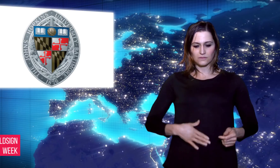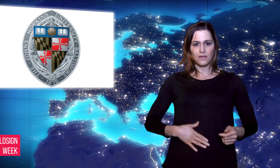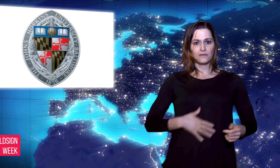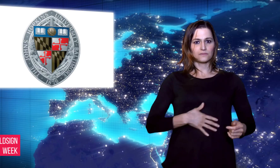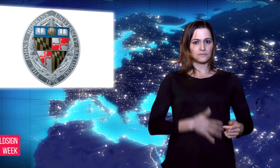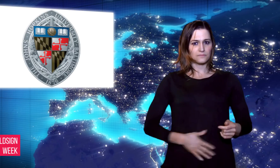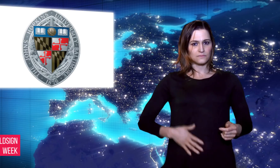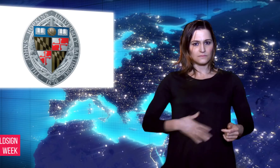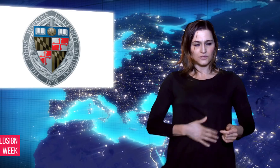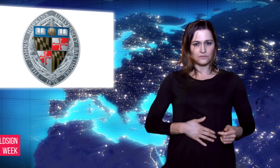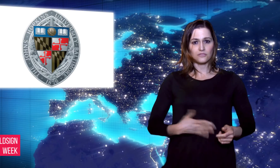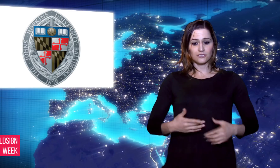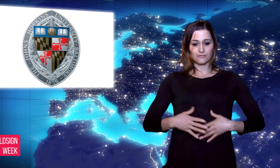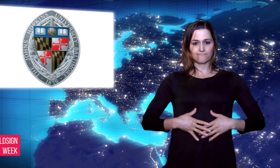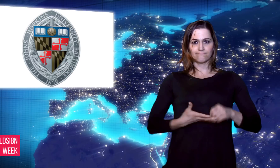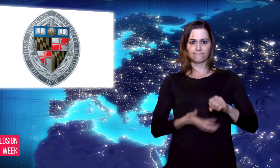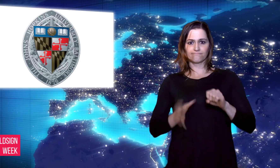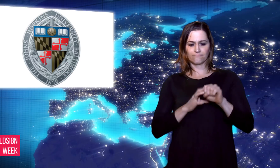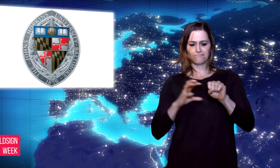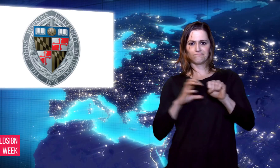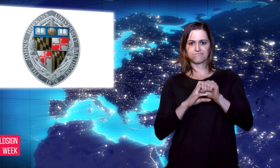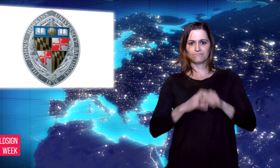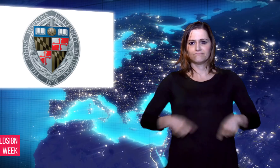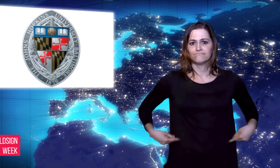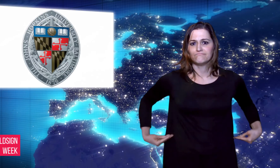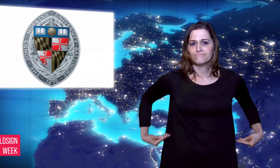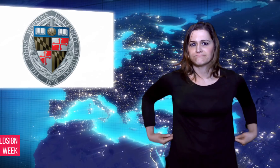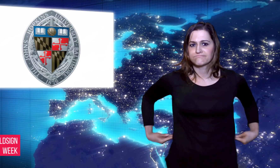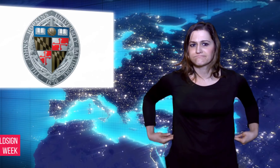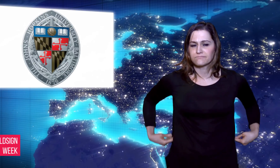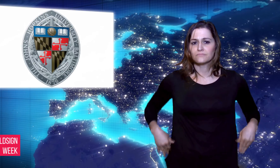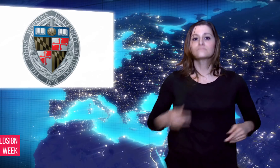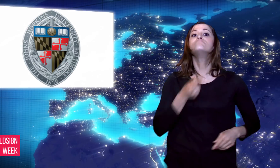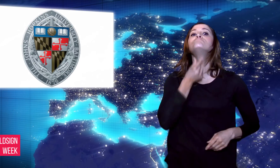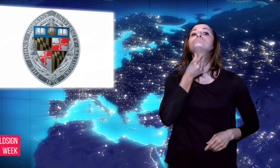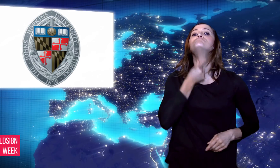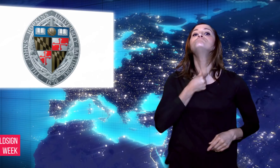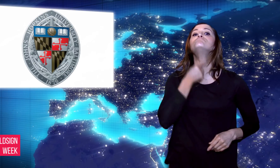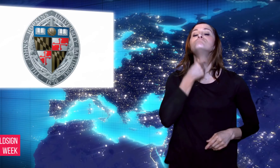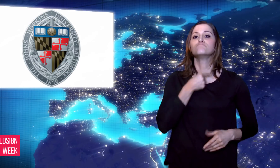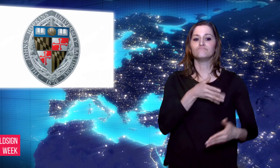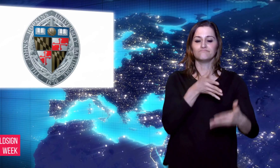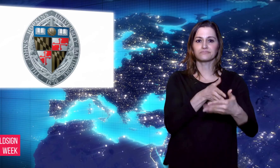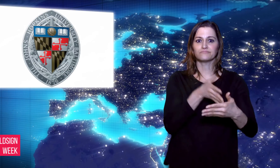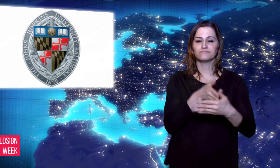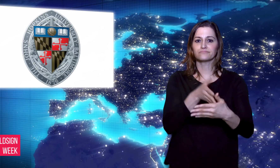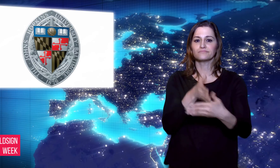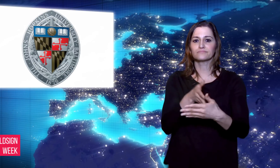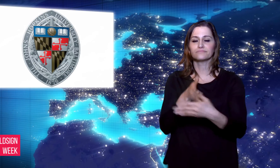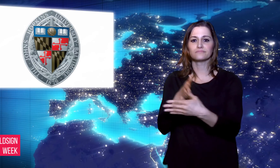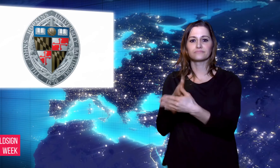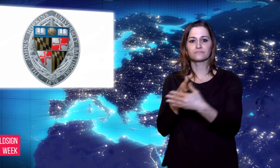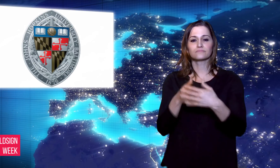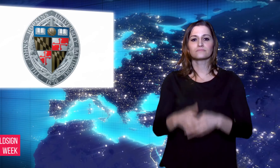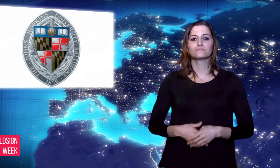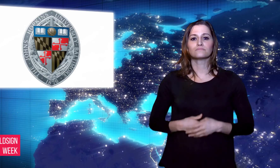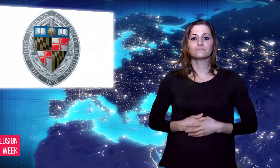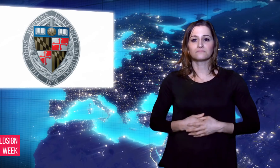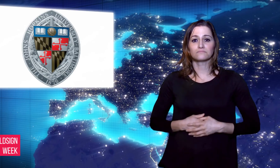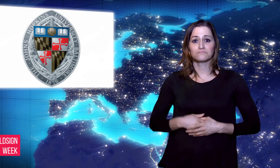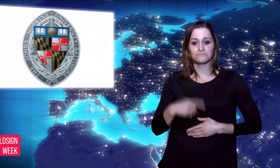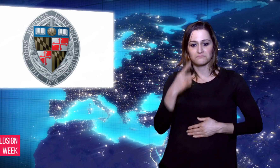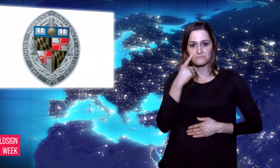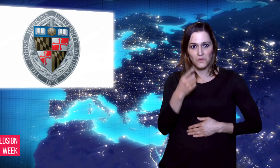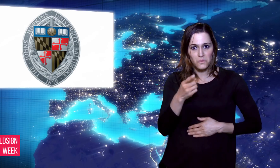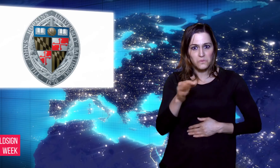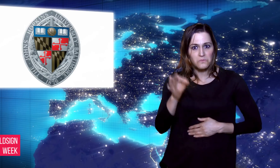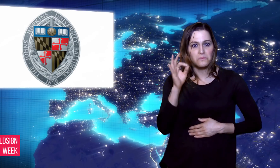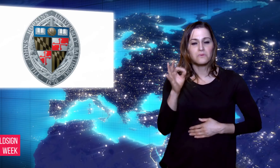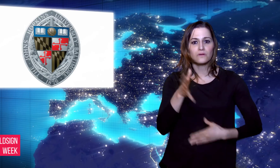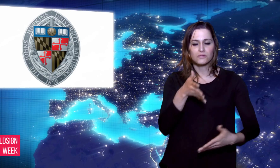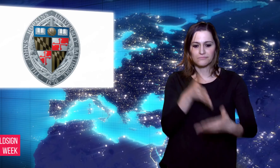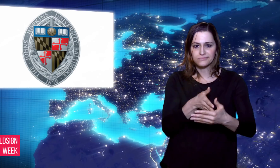In a test of 800 people without cancer,